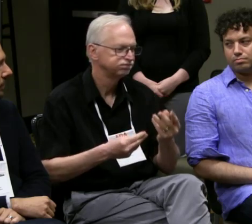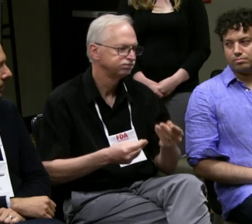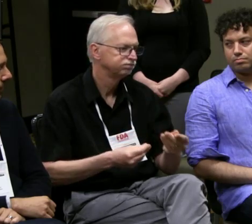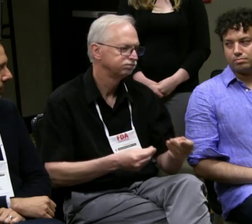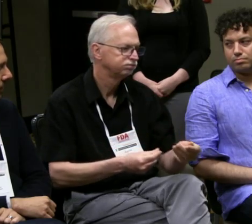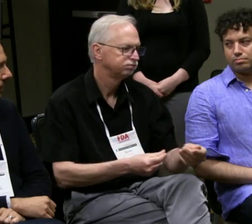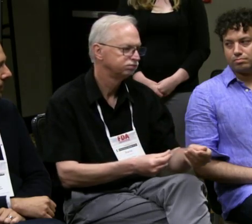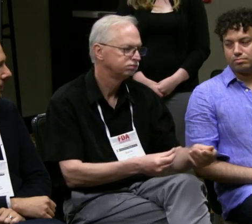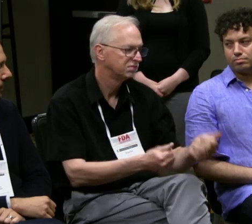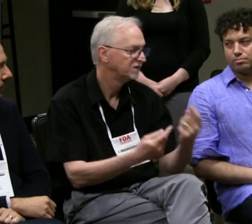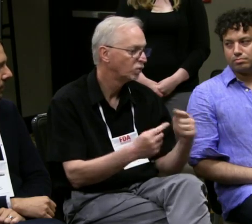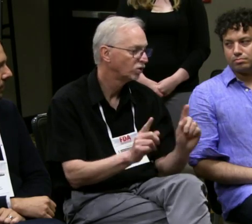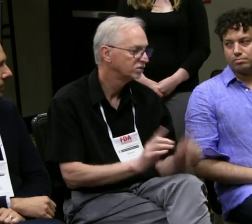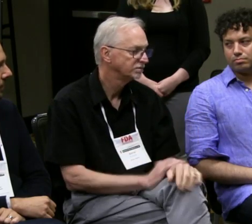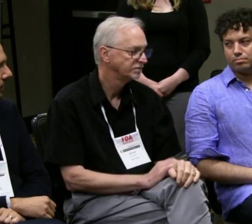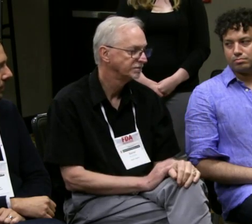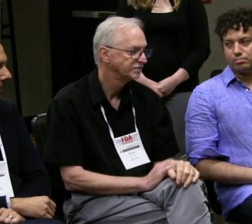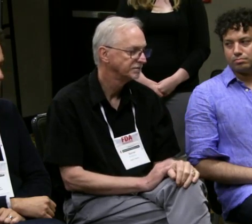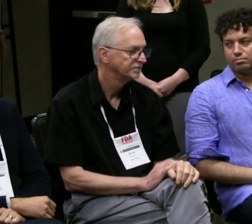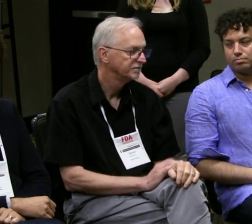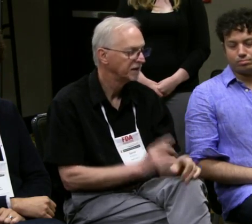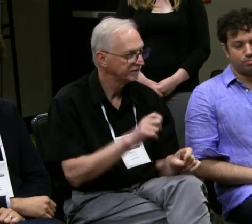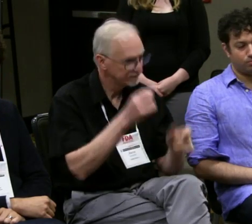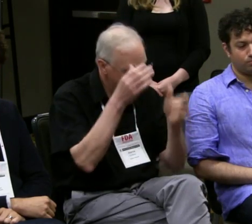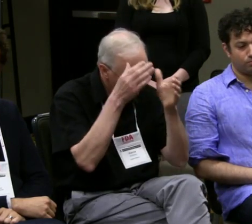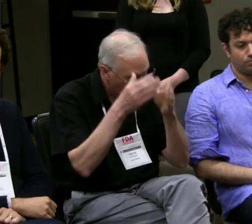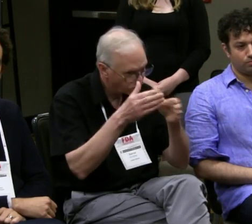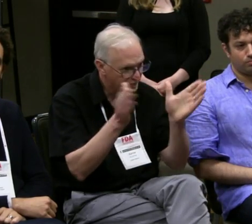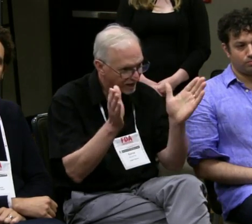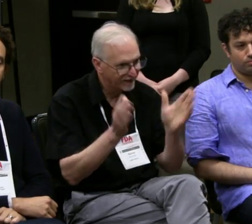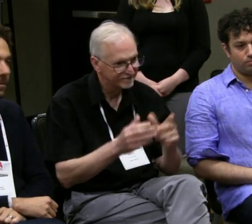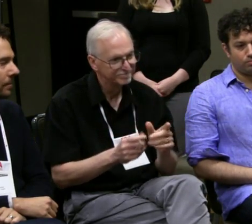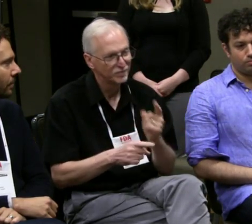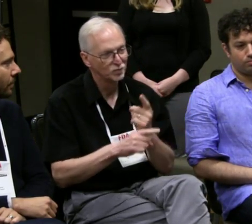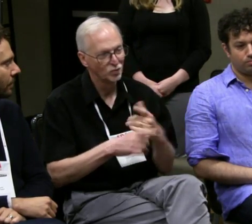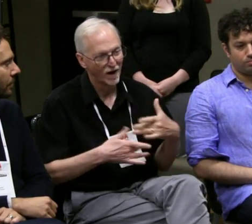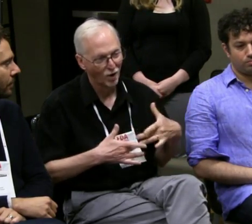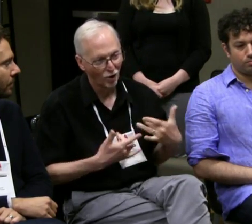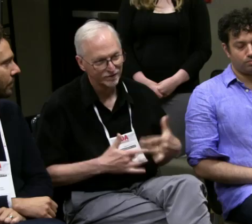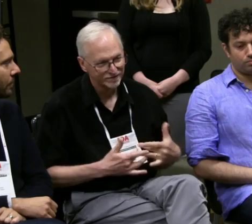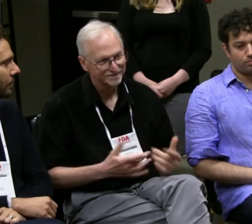and after, 1, 2, 3 days, everything started to work itself out.